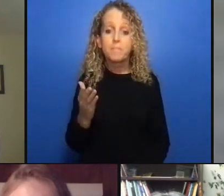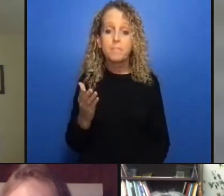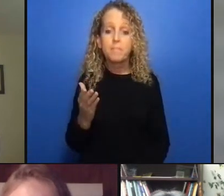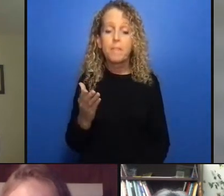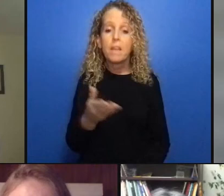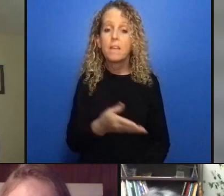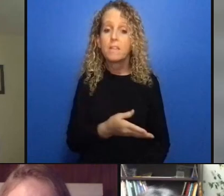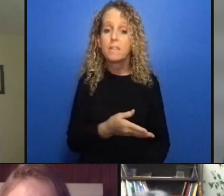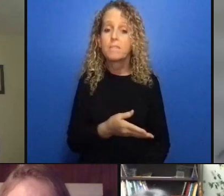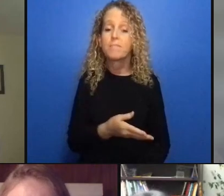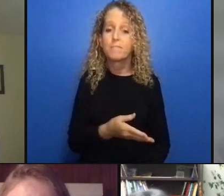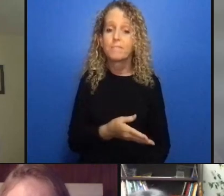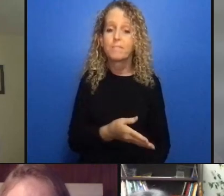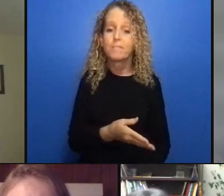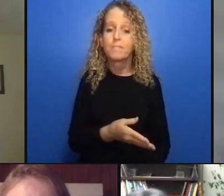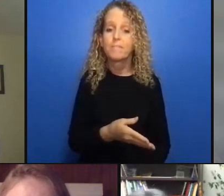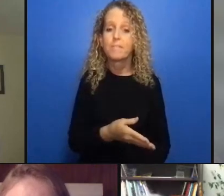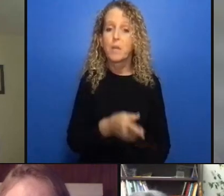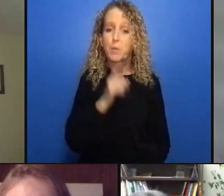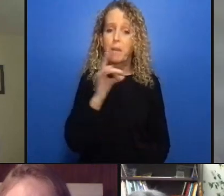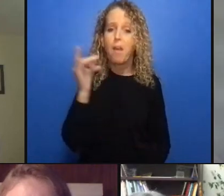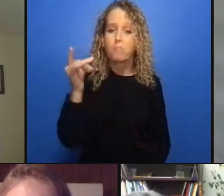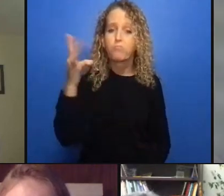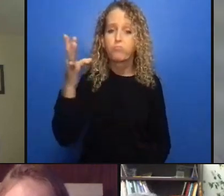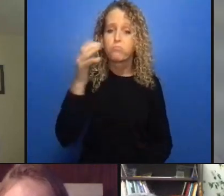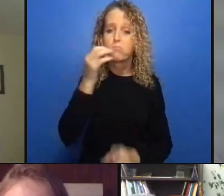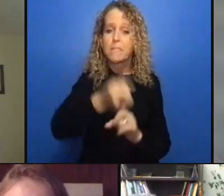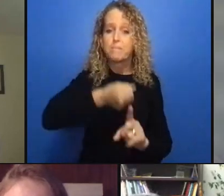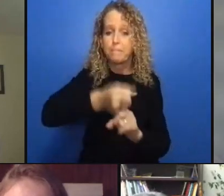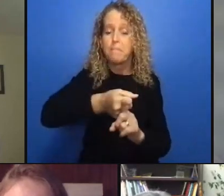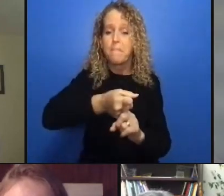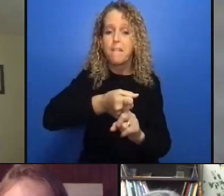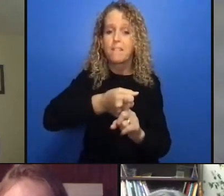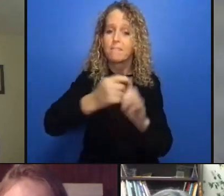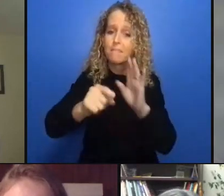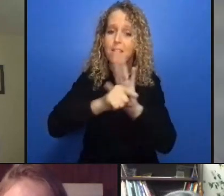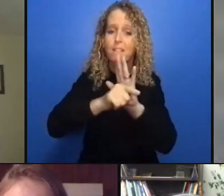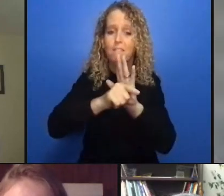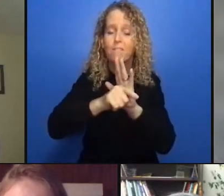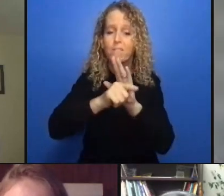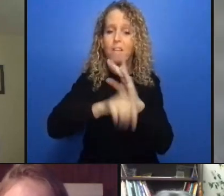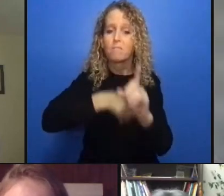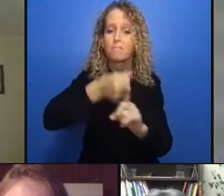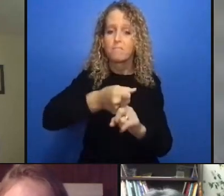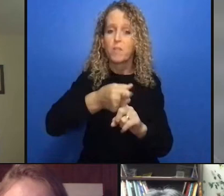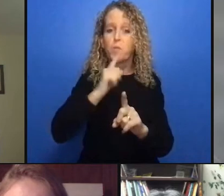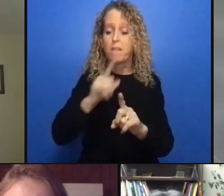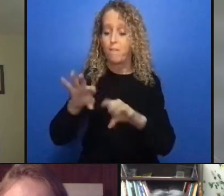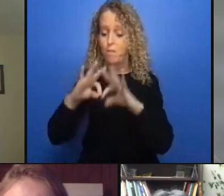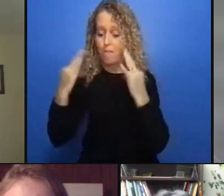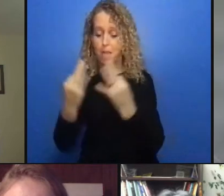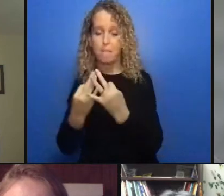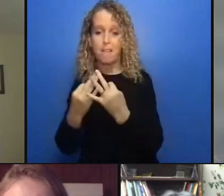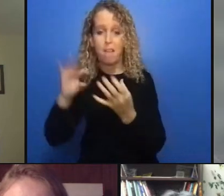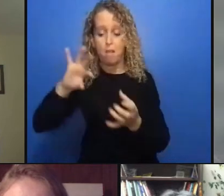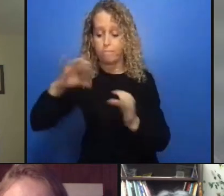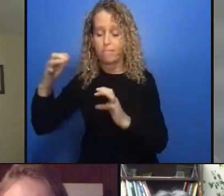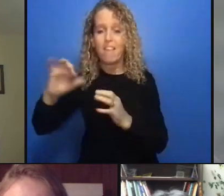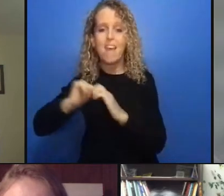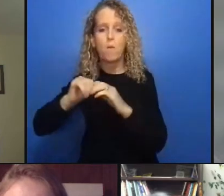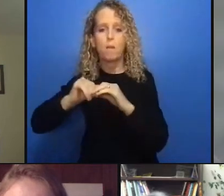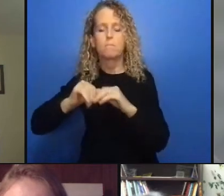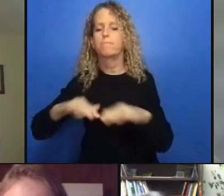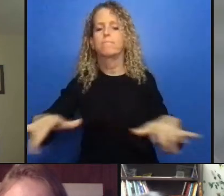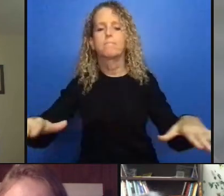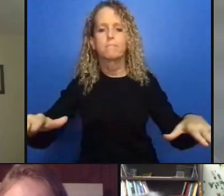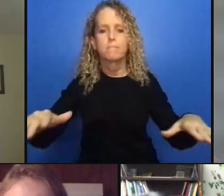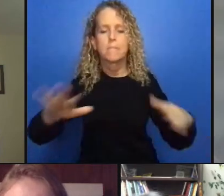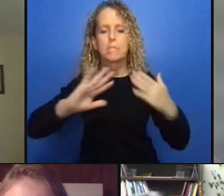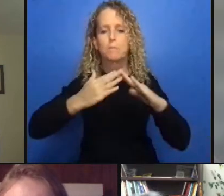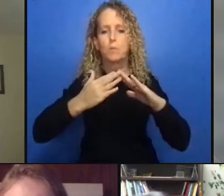to everyone that that uses them so they have fallen short on so so many levels and and the the